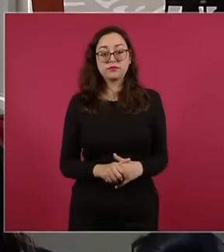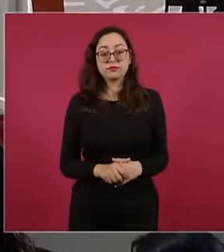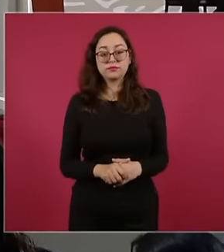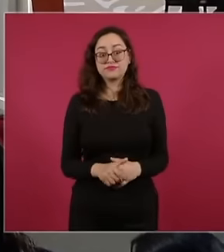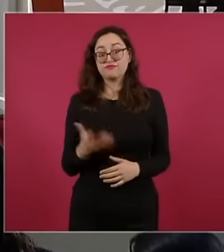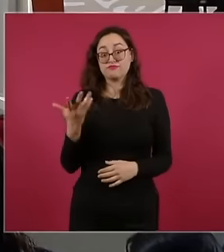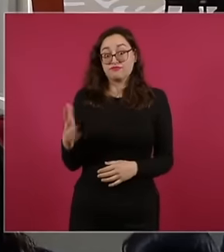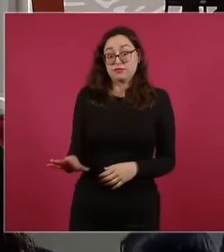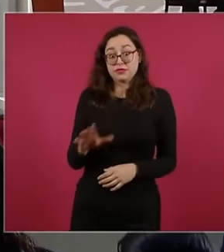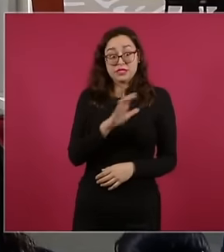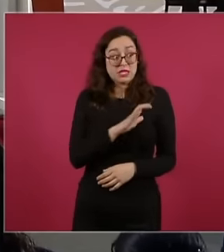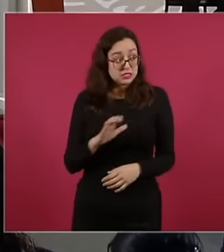candidates and